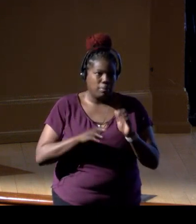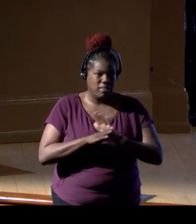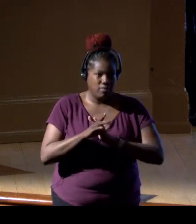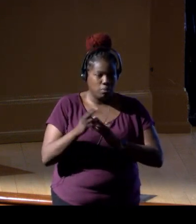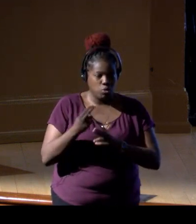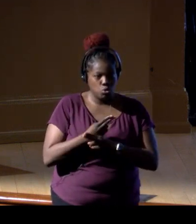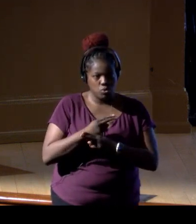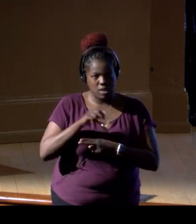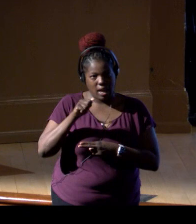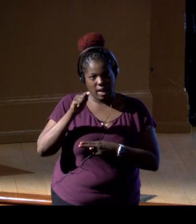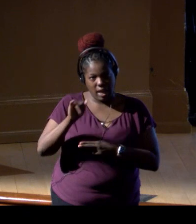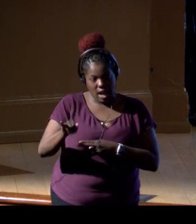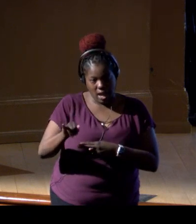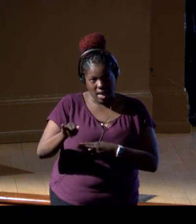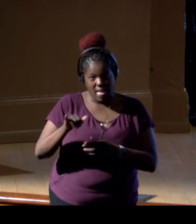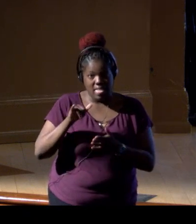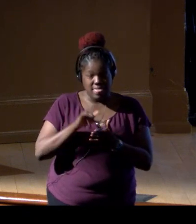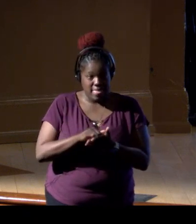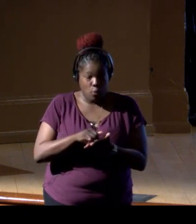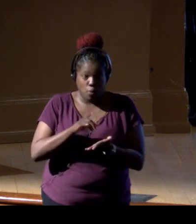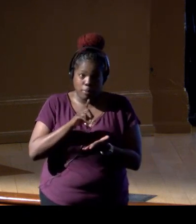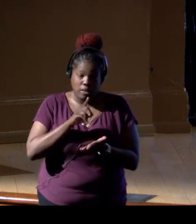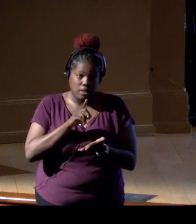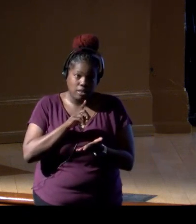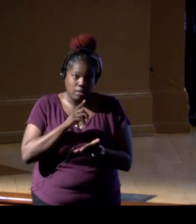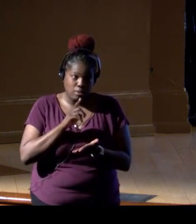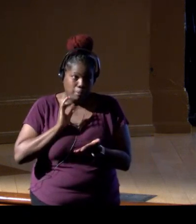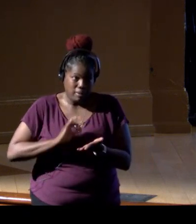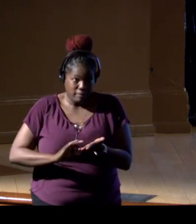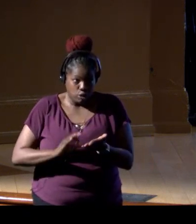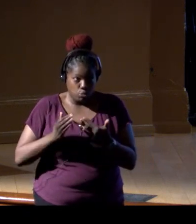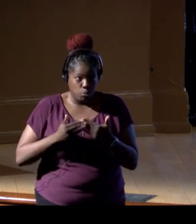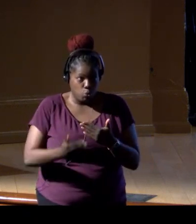So that would be ideal moving forward, understanding all these things,